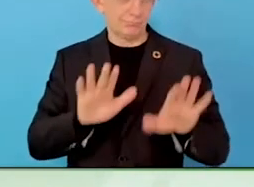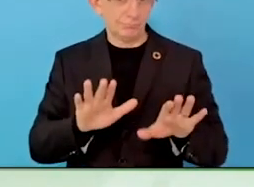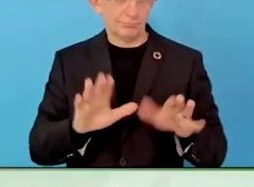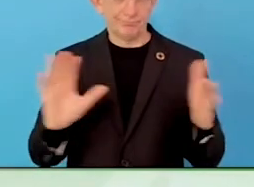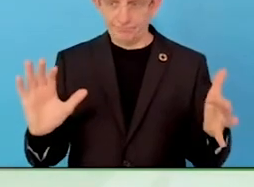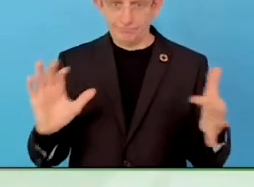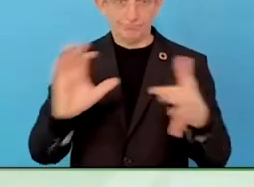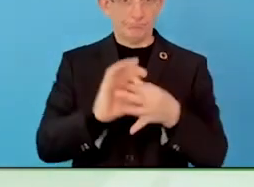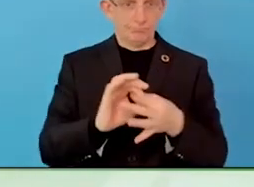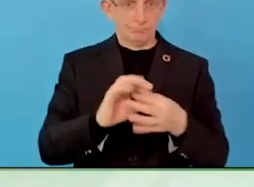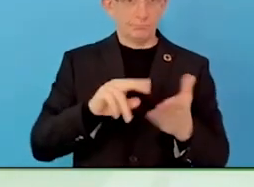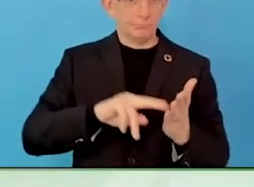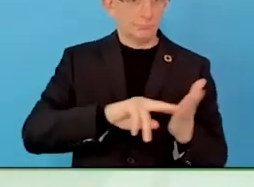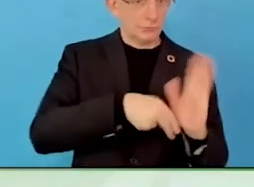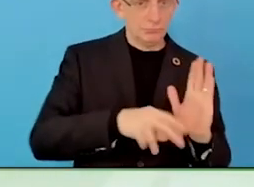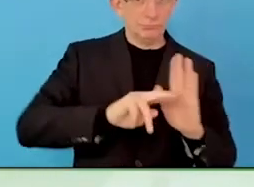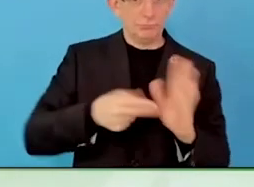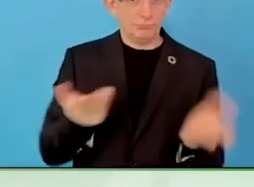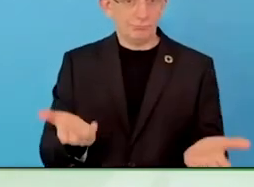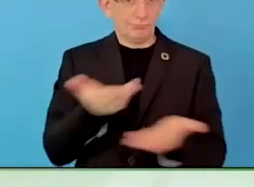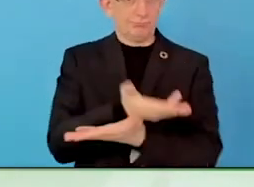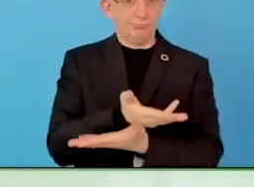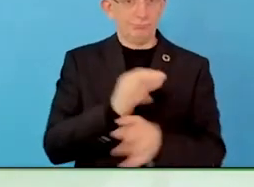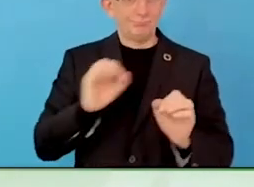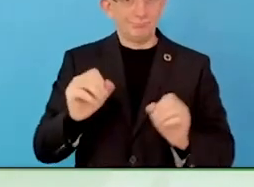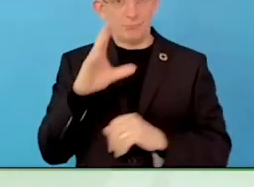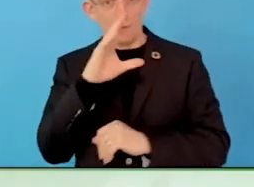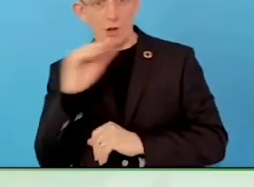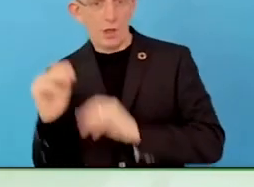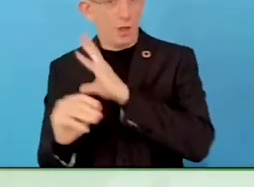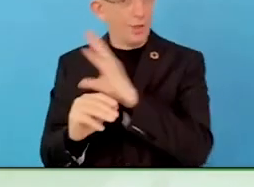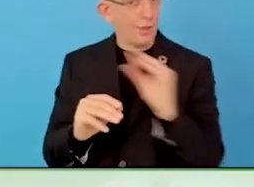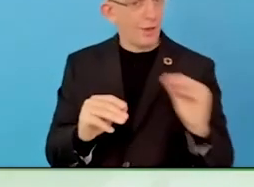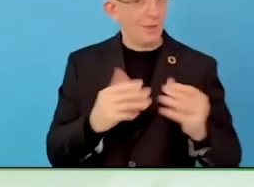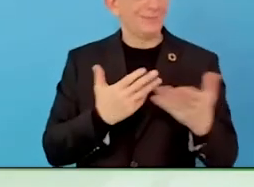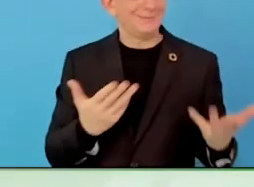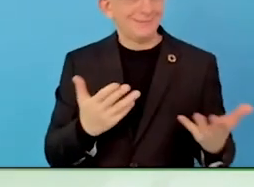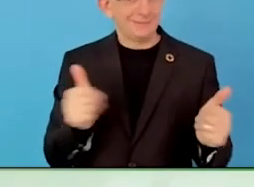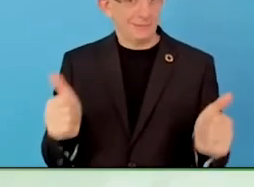At the moment we have 40 employees. Half of them with a disability.